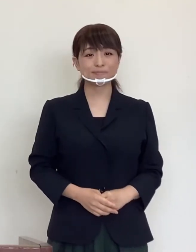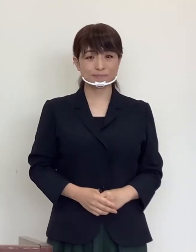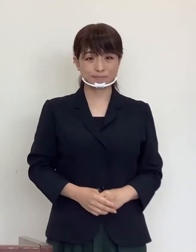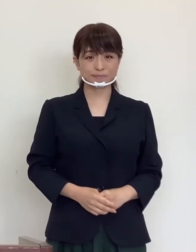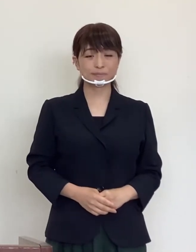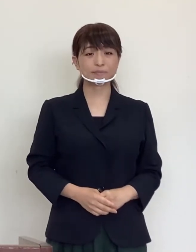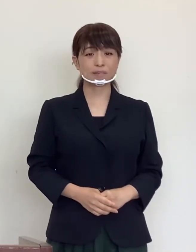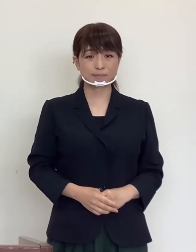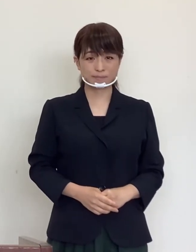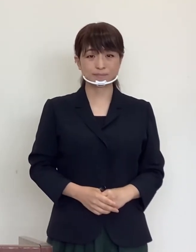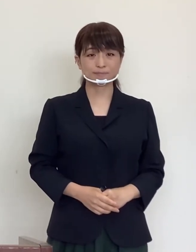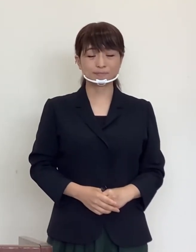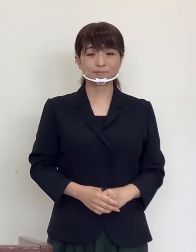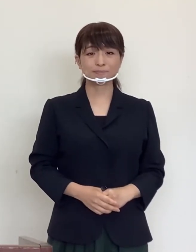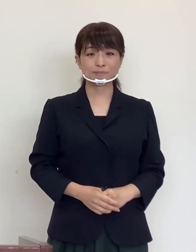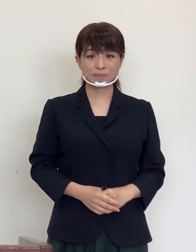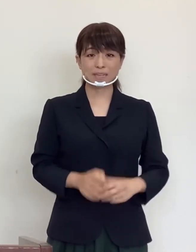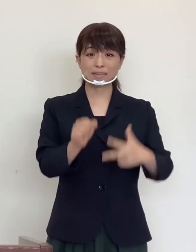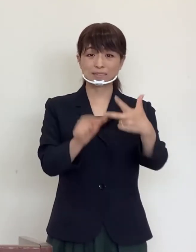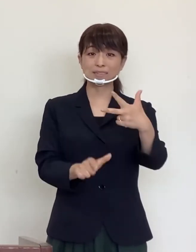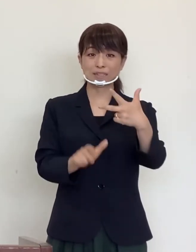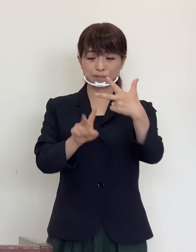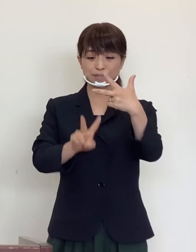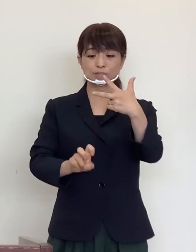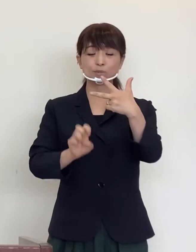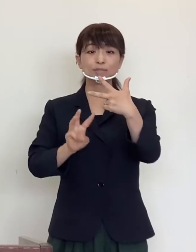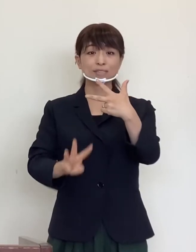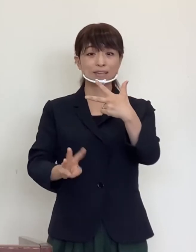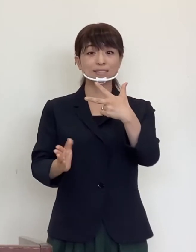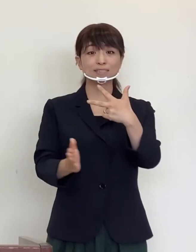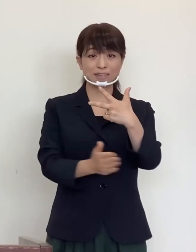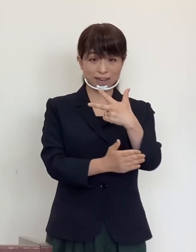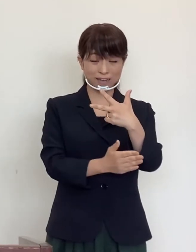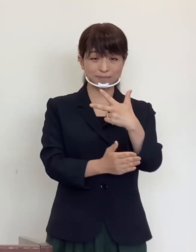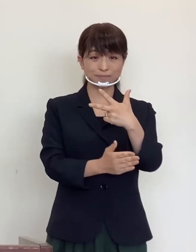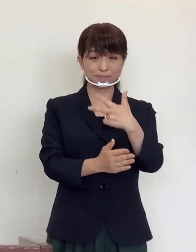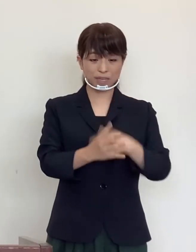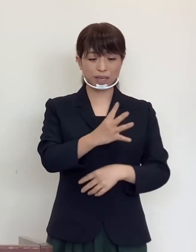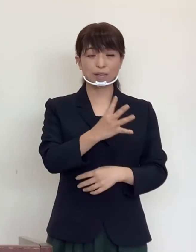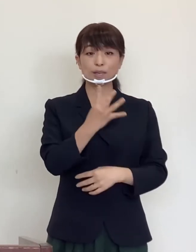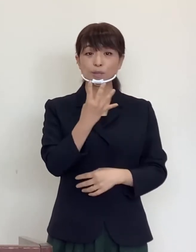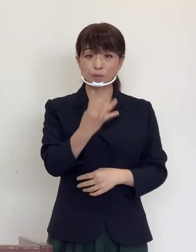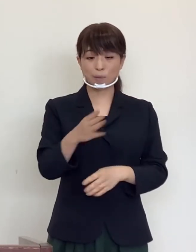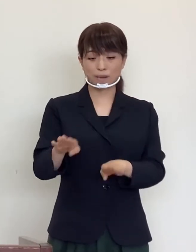From the 23rd of July, we will have a four-day weekend.